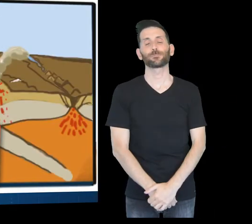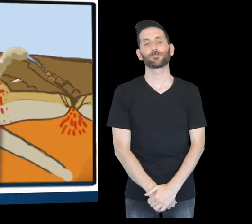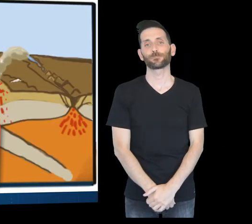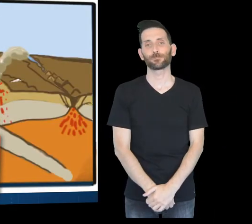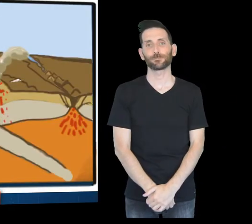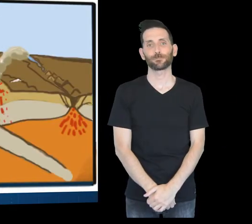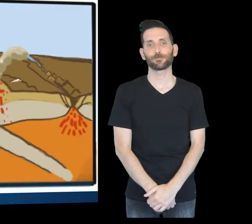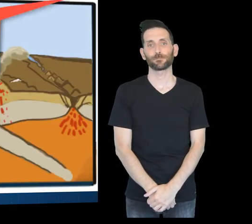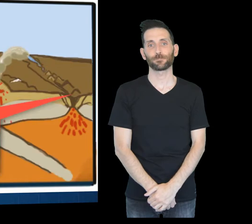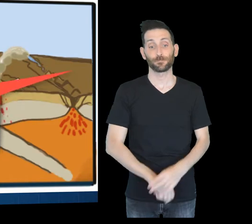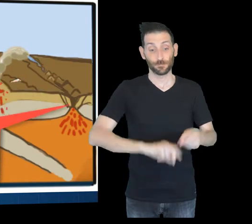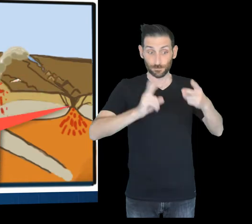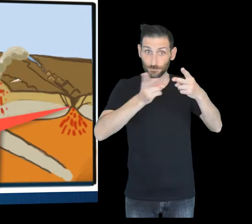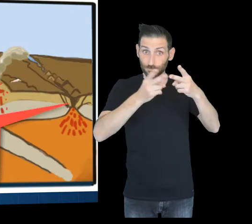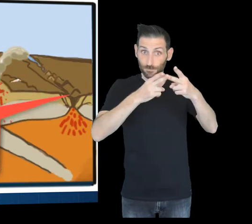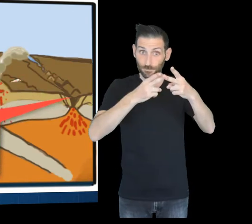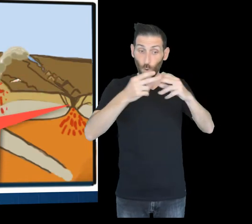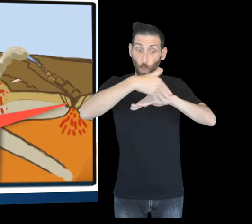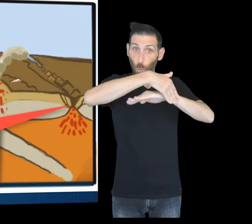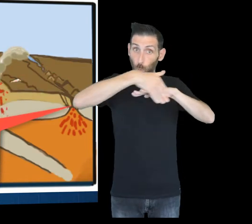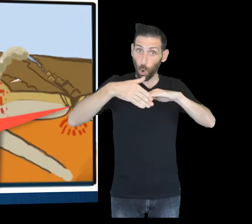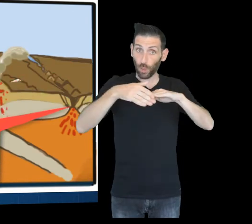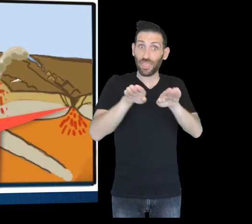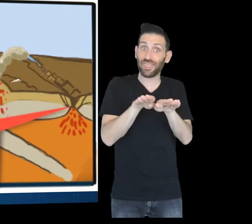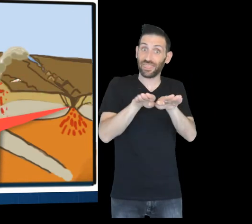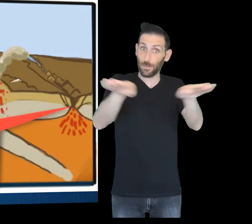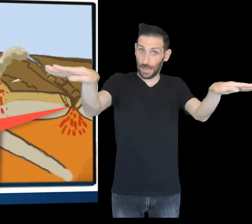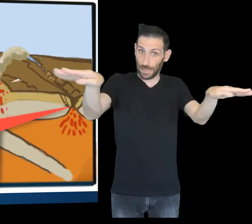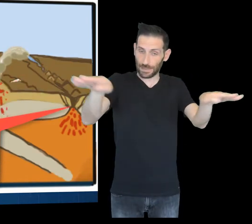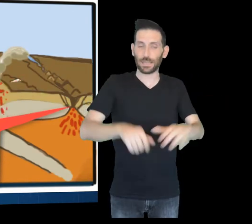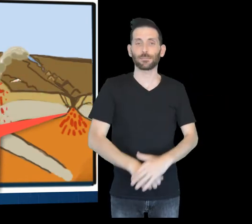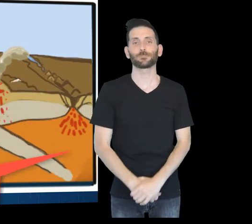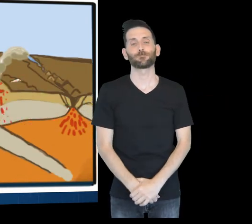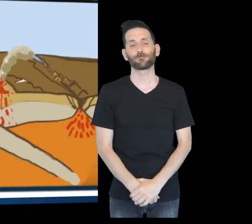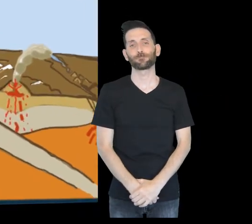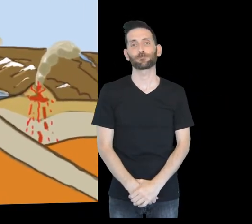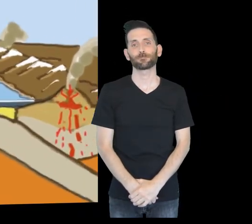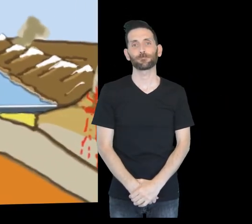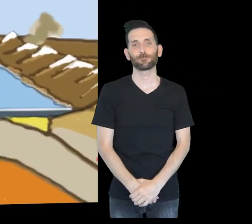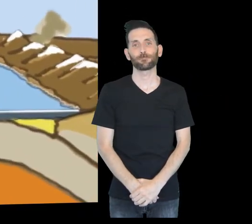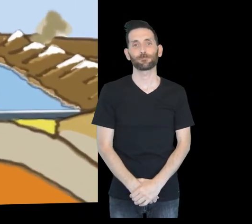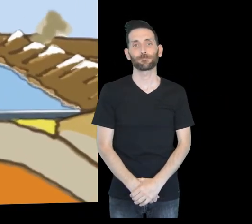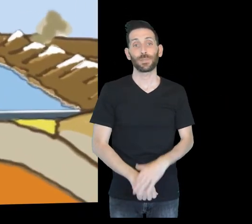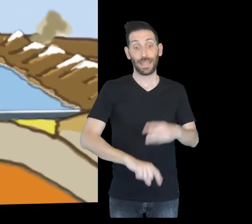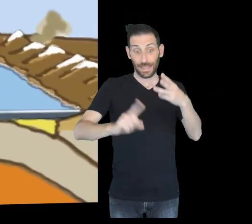divergent edges